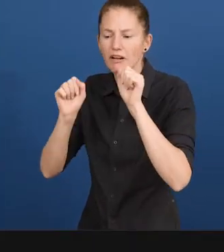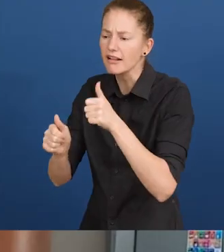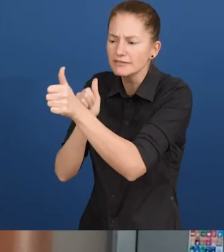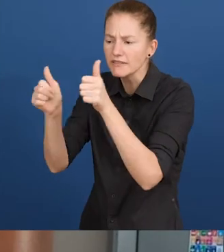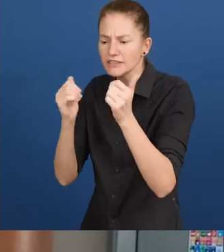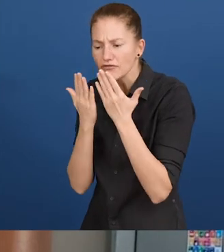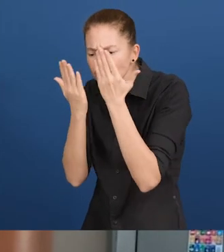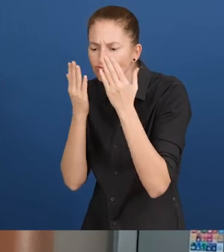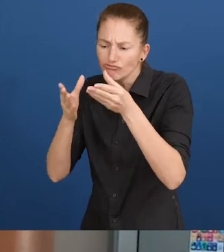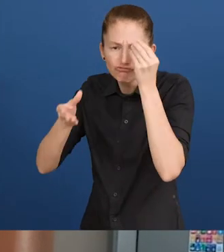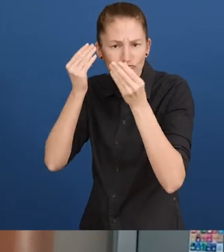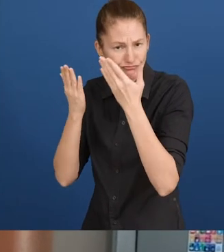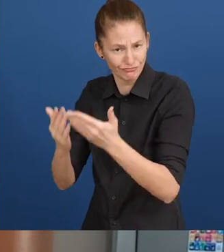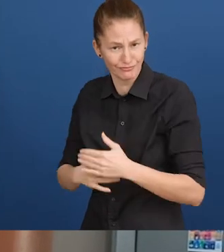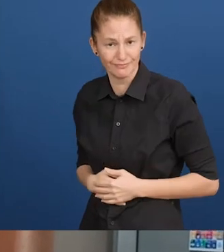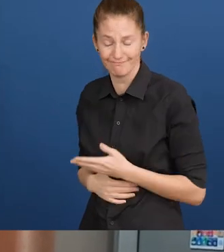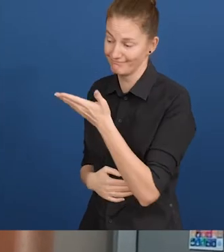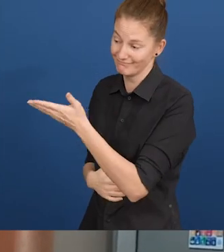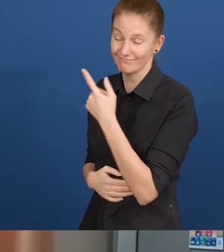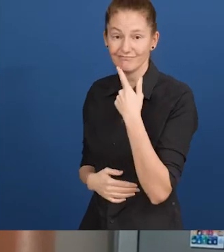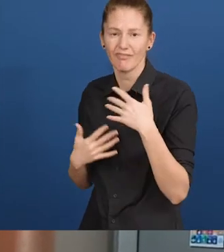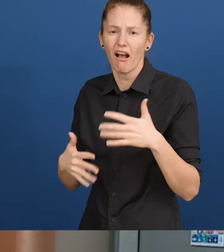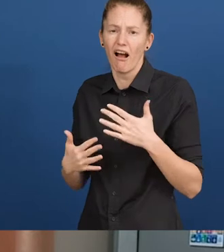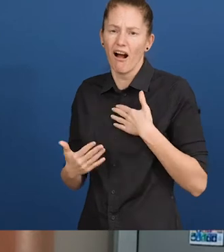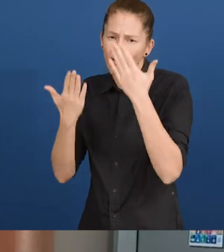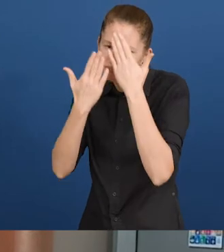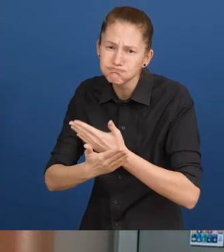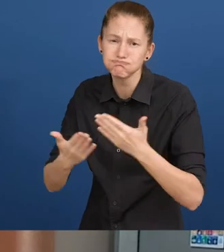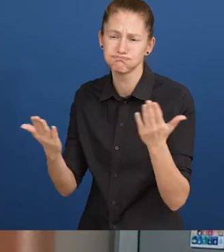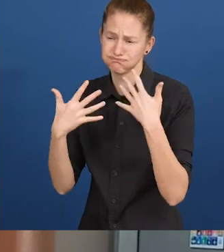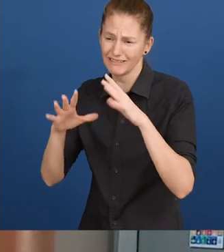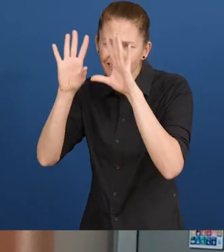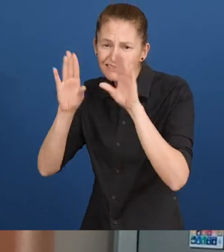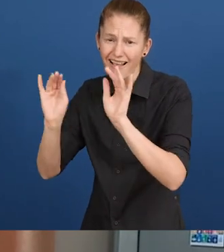Mohammed Arifur Rahman: "It is an honour to receive the Zero Award on behalf of YPSA we would like to thank Chittagong University